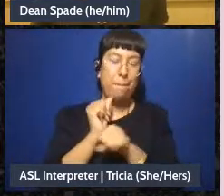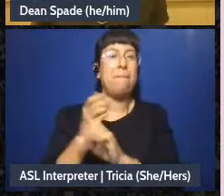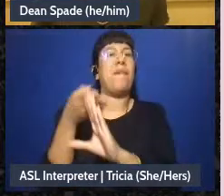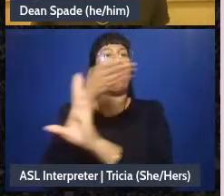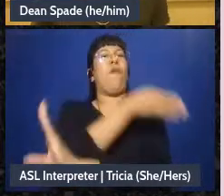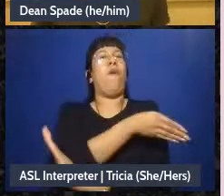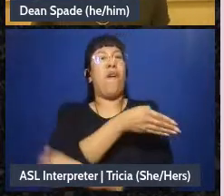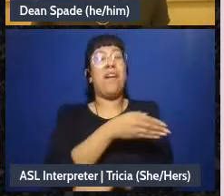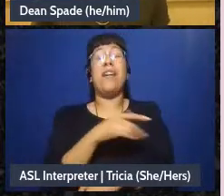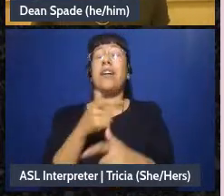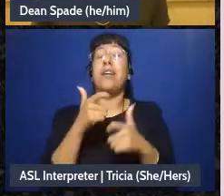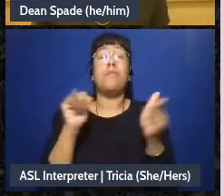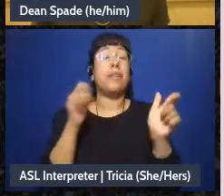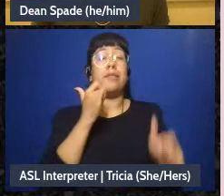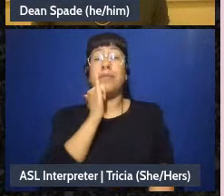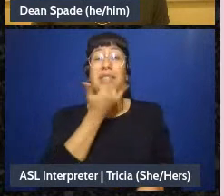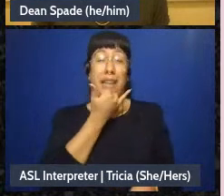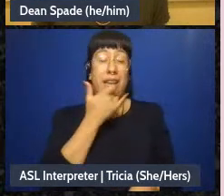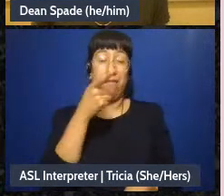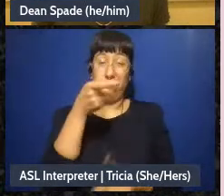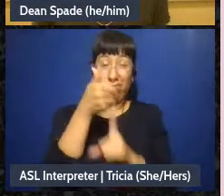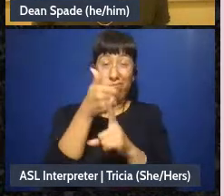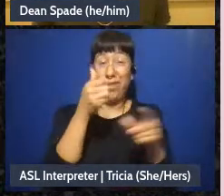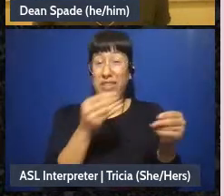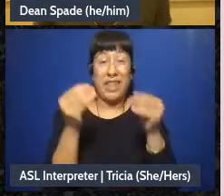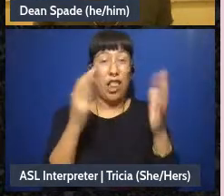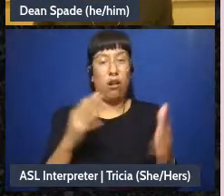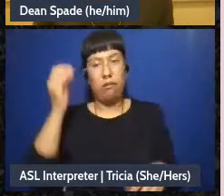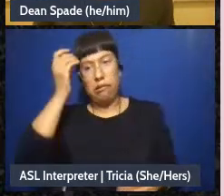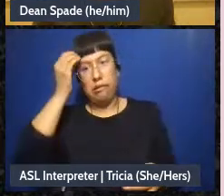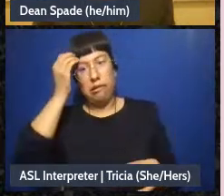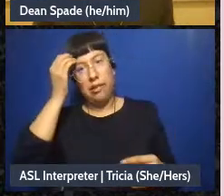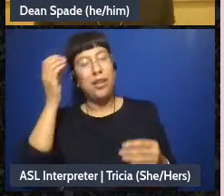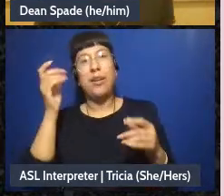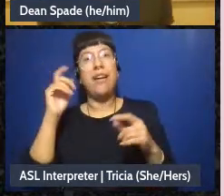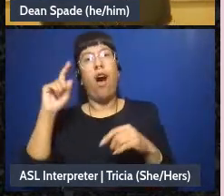mistake people make when they're the facilitator is just not thinking about the meeting. Really